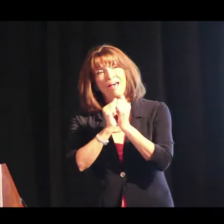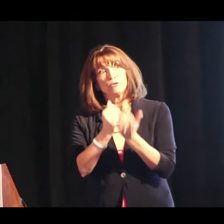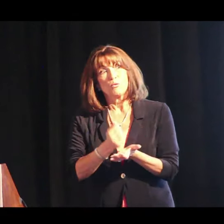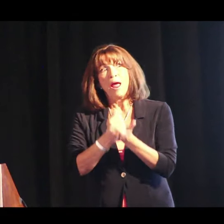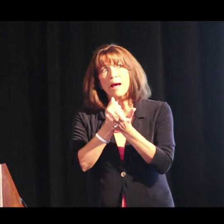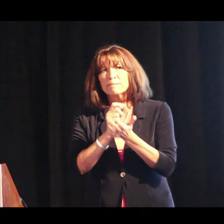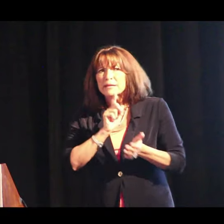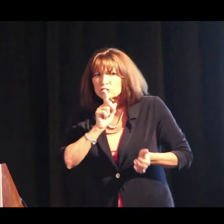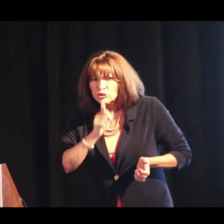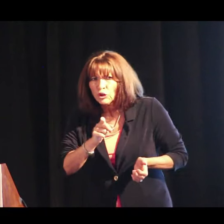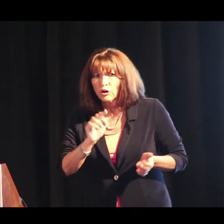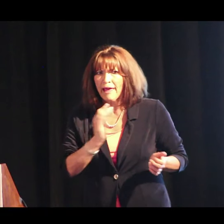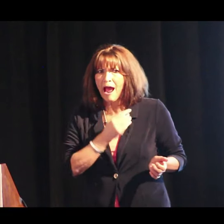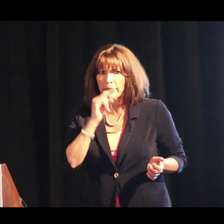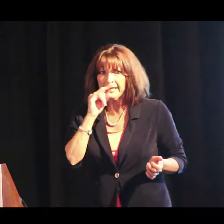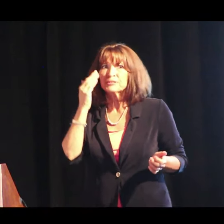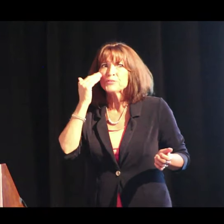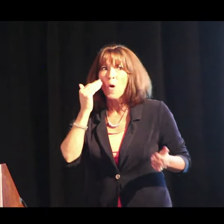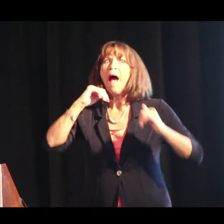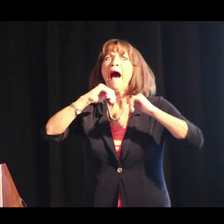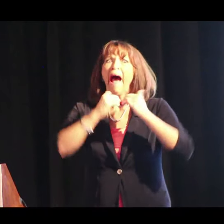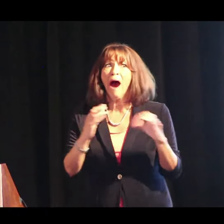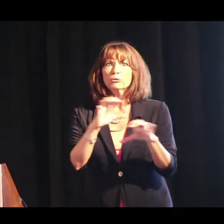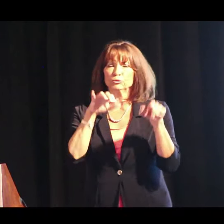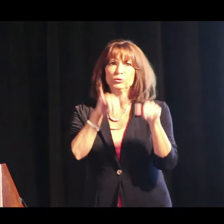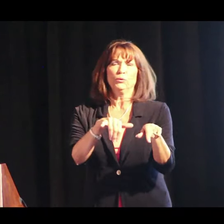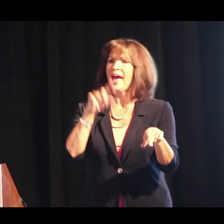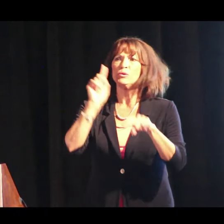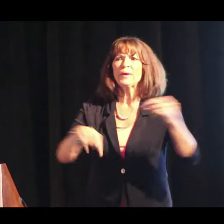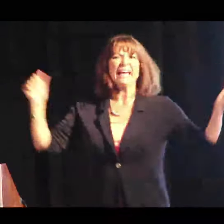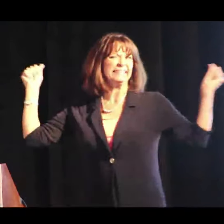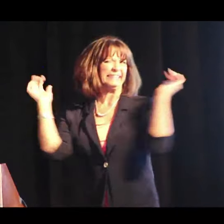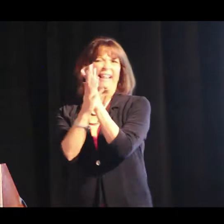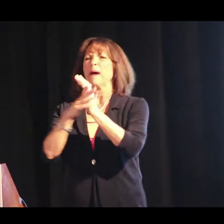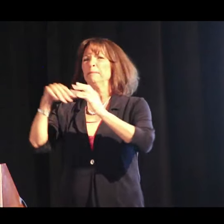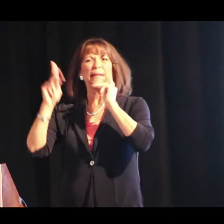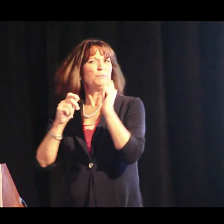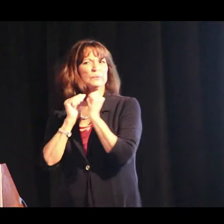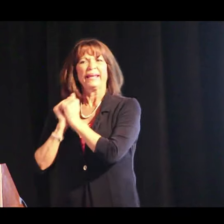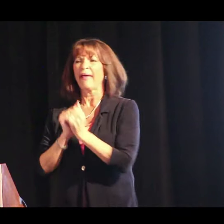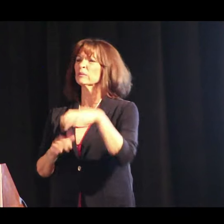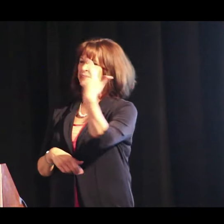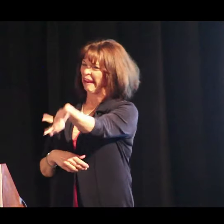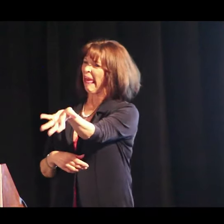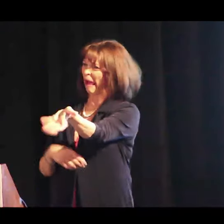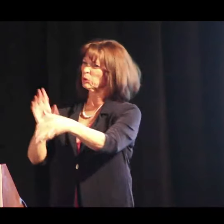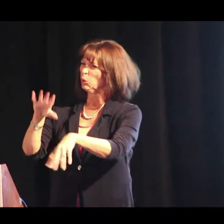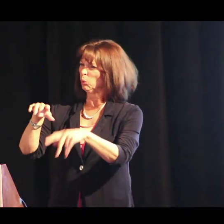to help to make sure our kids know how to do that. You can't just slap people together and say, “There, go ahead.